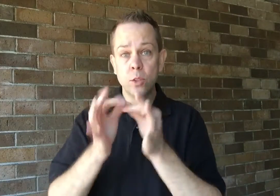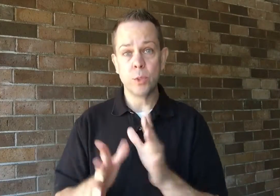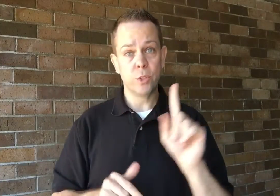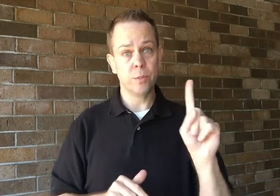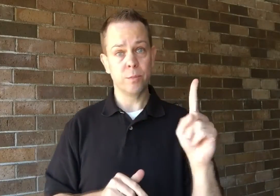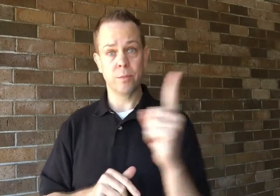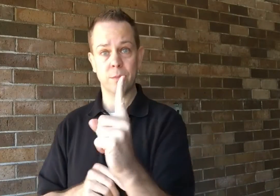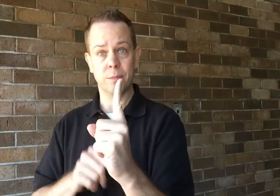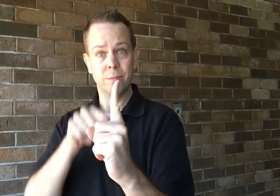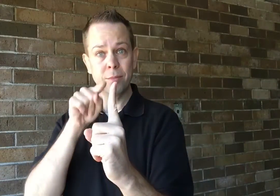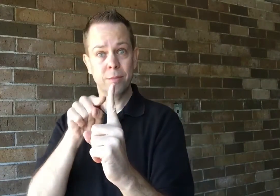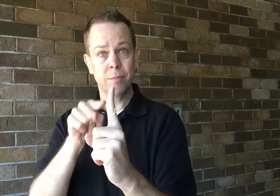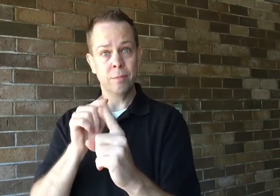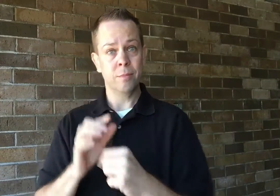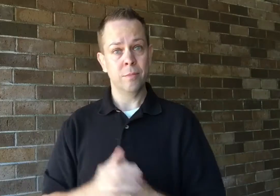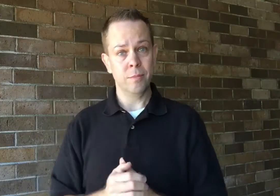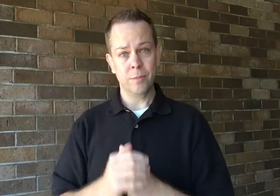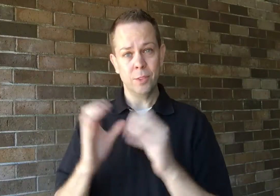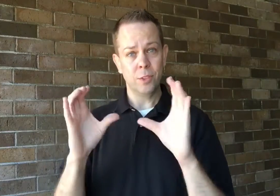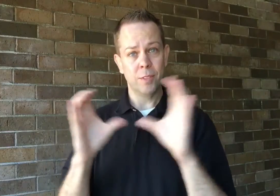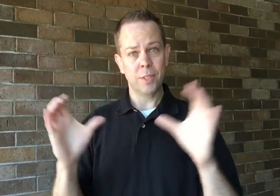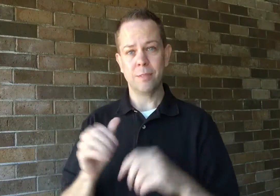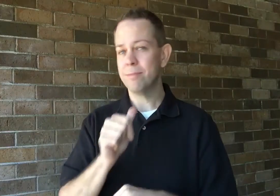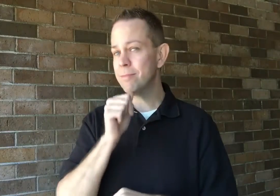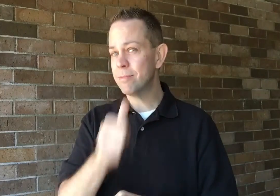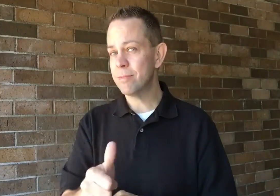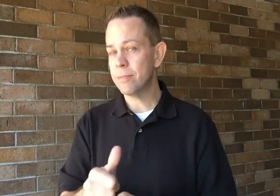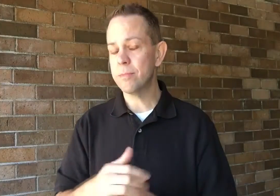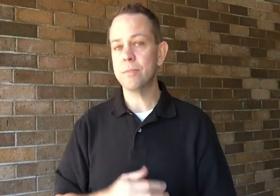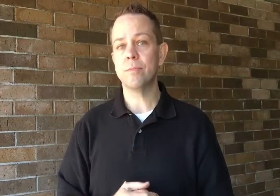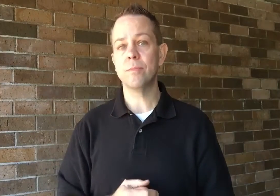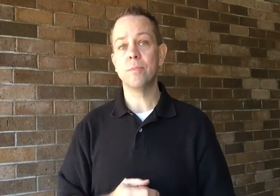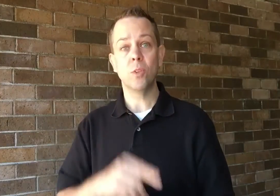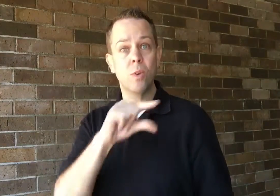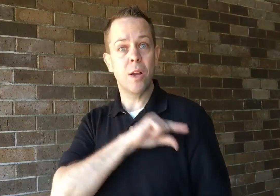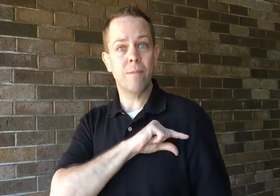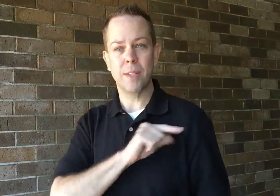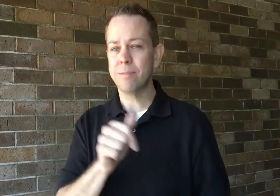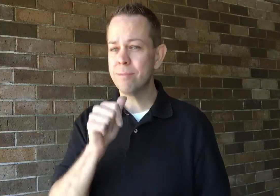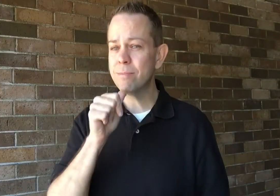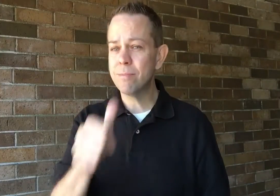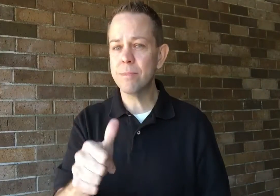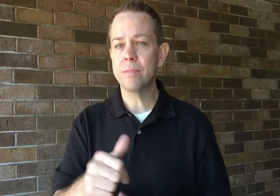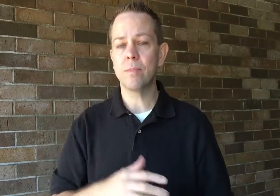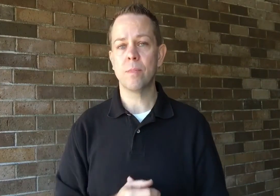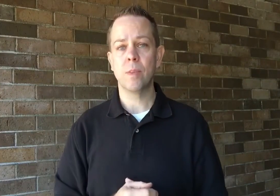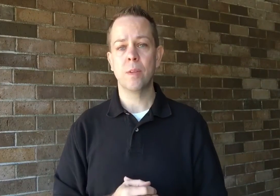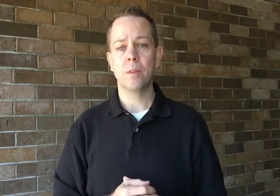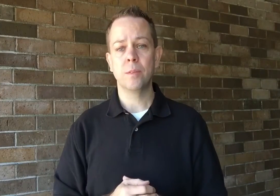the interpreters that show up are not certified or qualified.